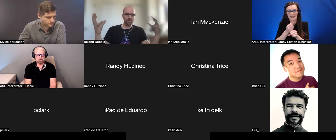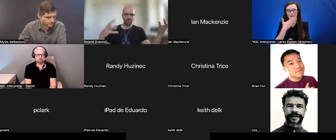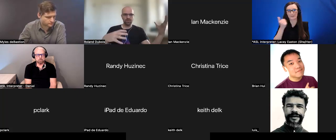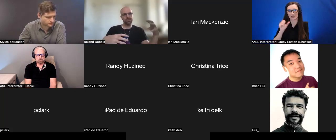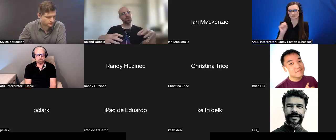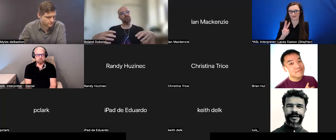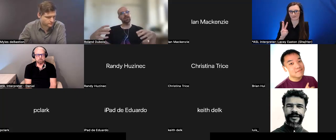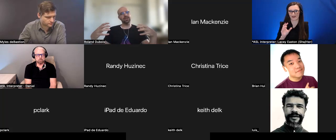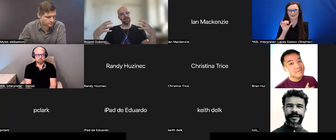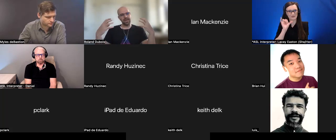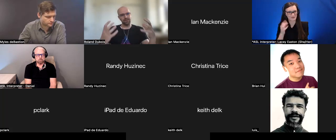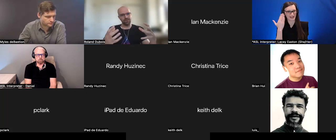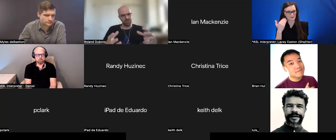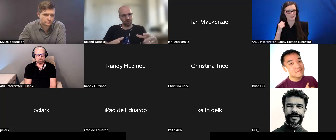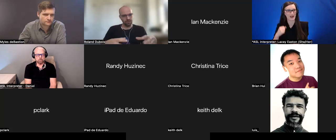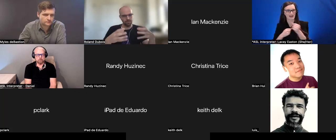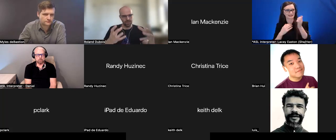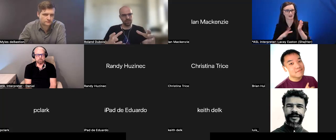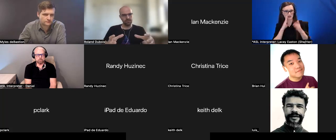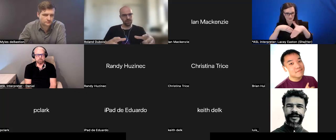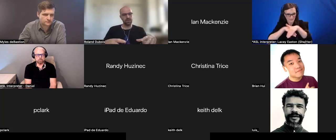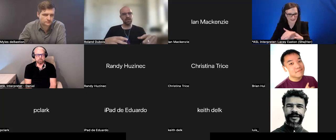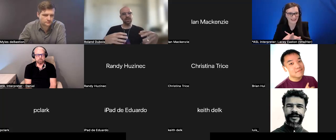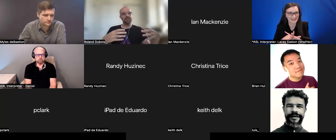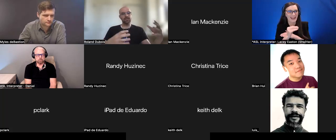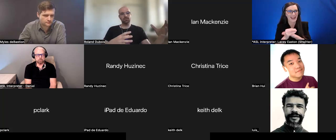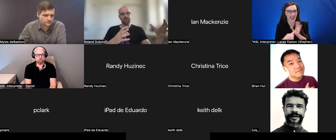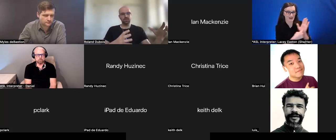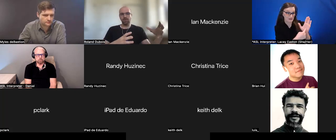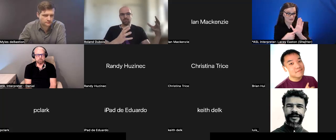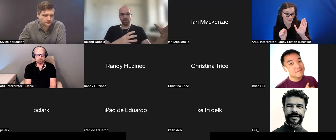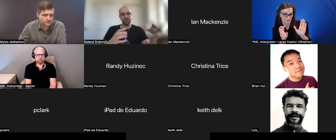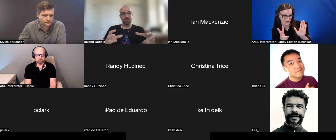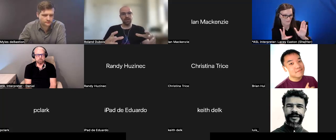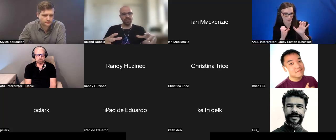sponsors come in and have the software tinkered with. There's a reason why sponsors come in